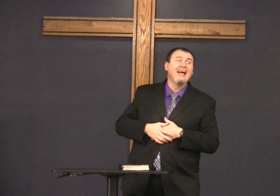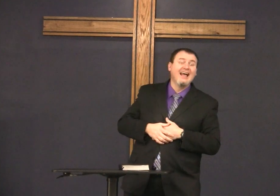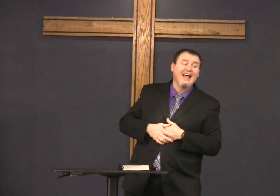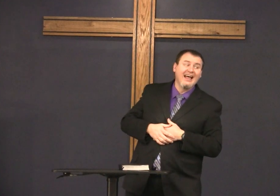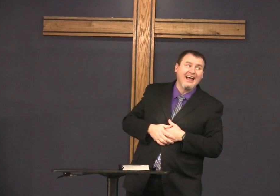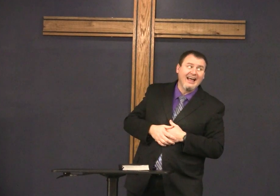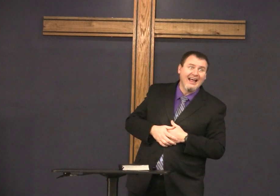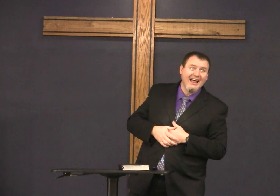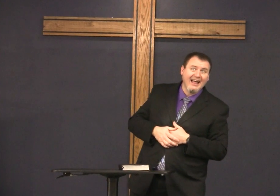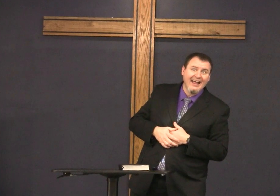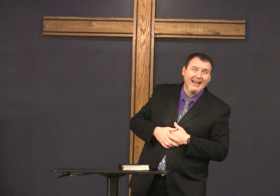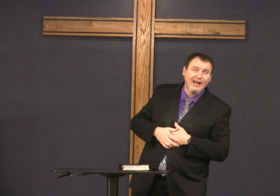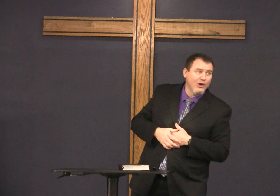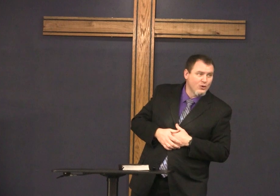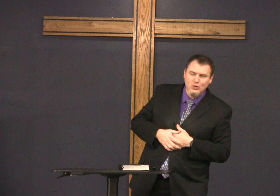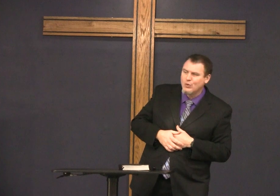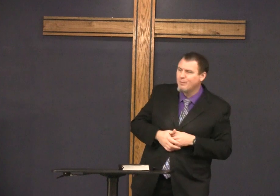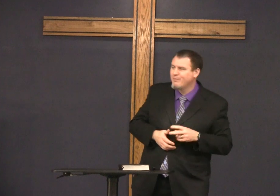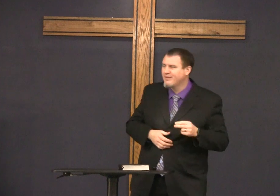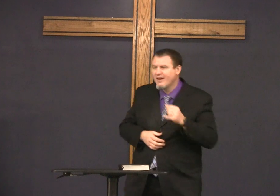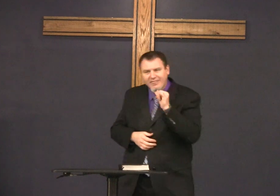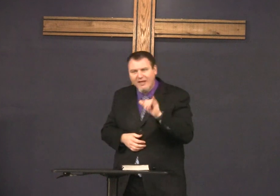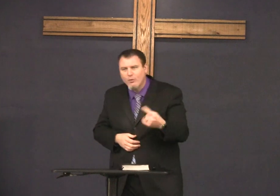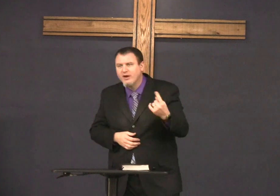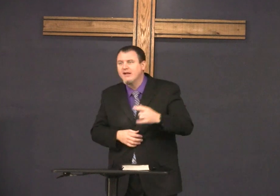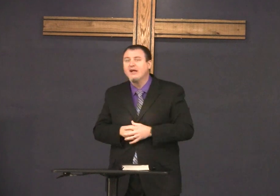looks to God and says is that the one nope not that one